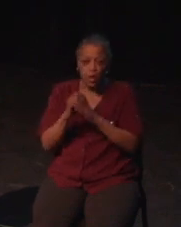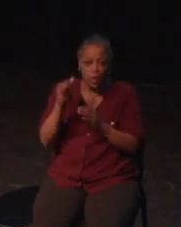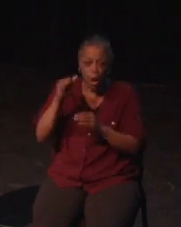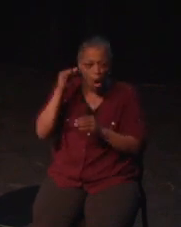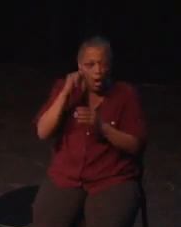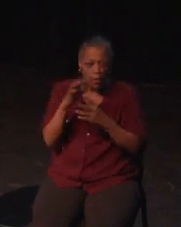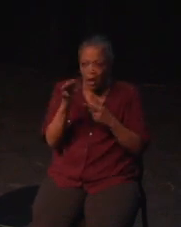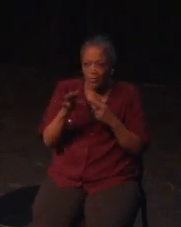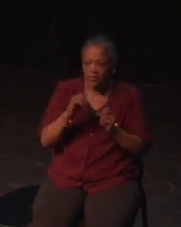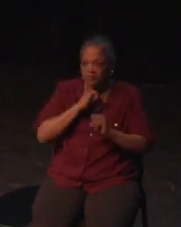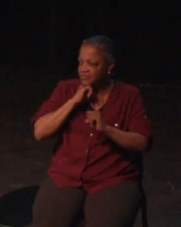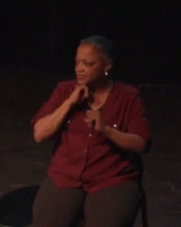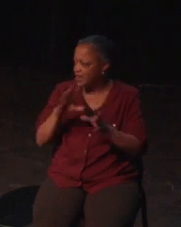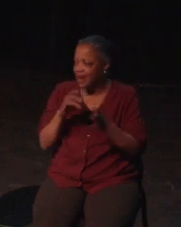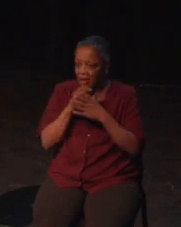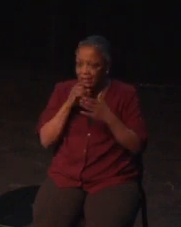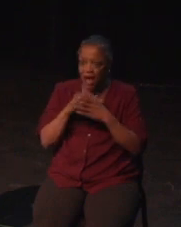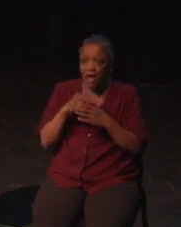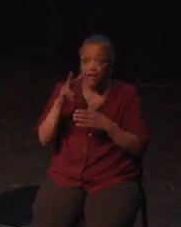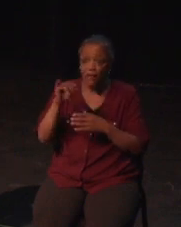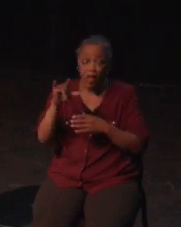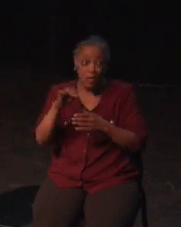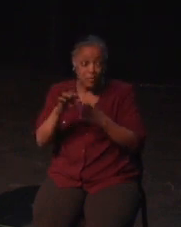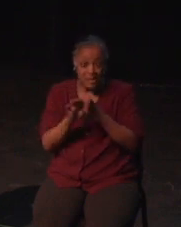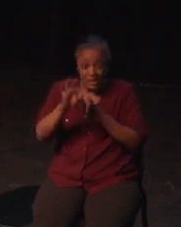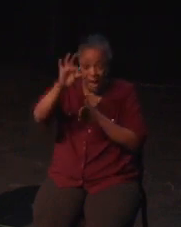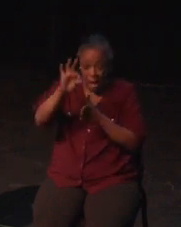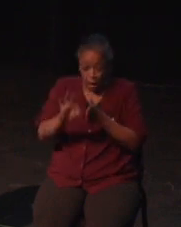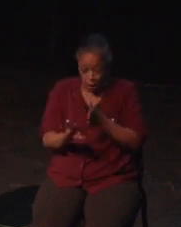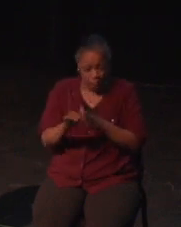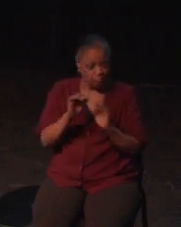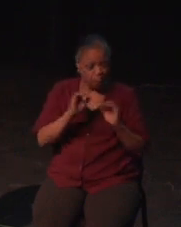but my personal and simple example is that sometimes I need to swap